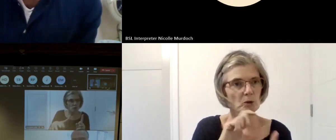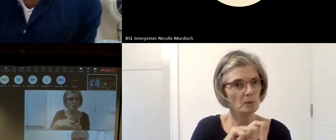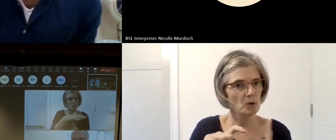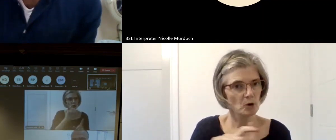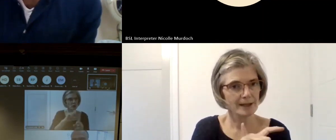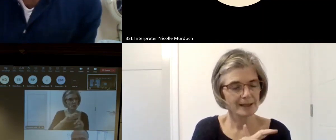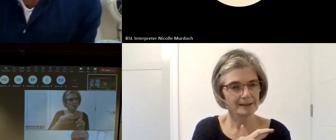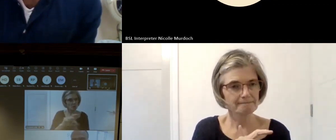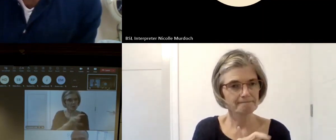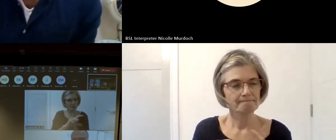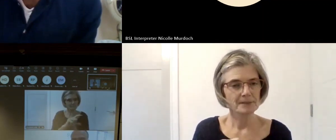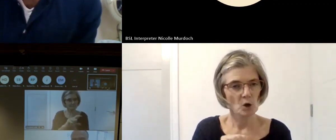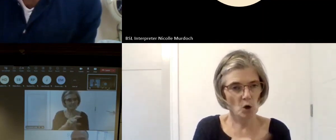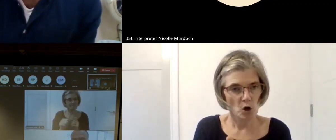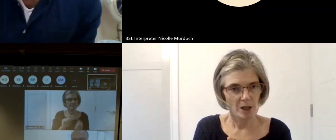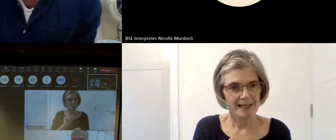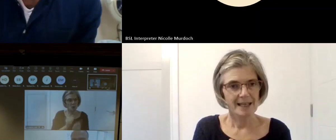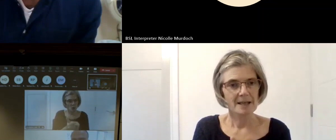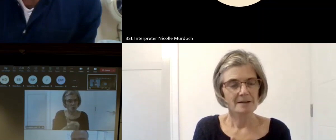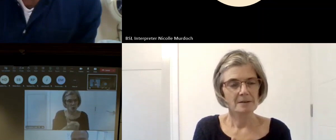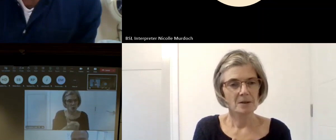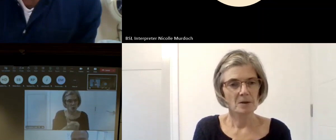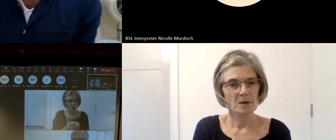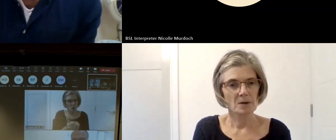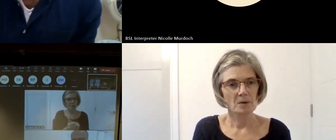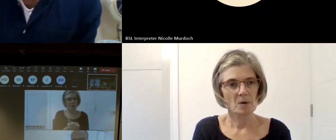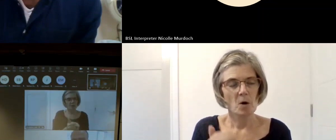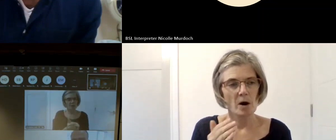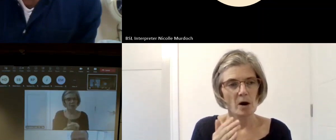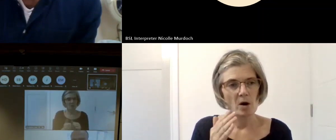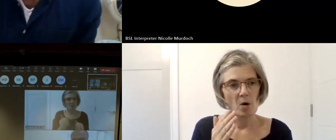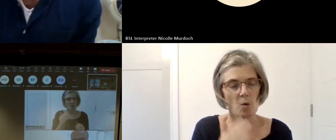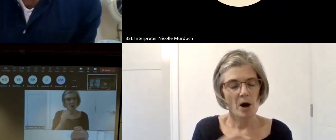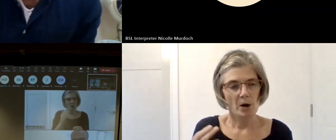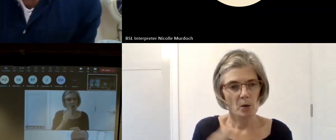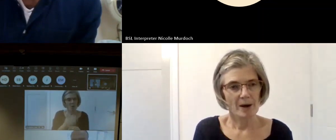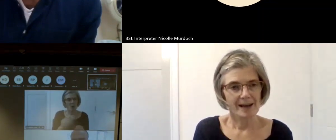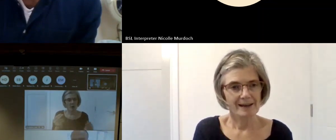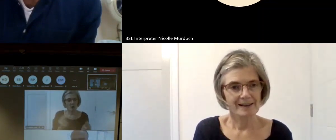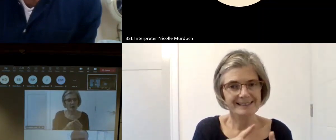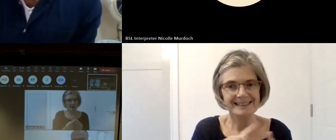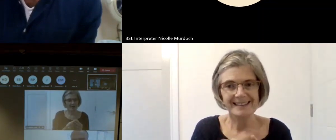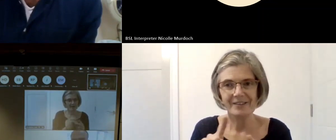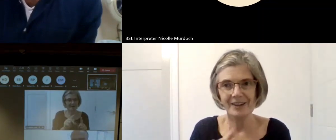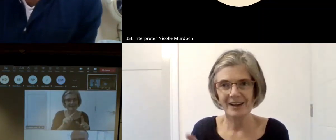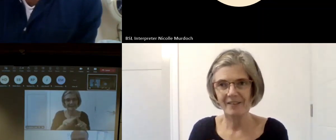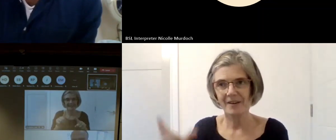and pulm Mon and edinberg per Learning Centers um to sort of support young offenders develop